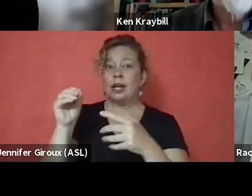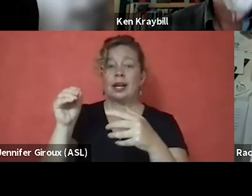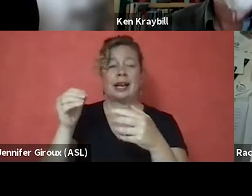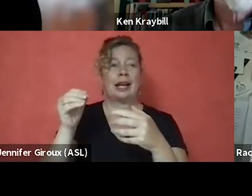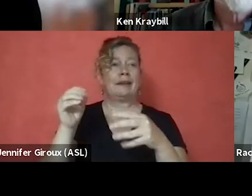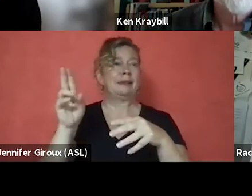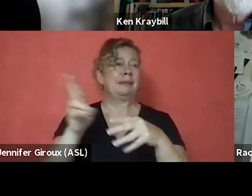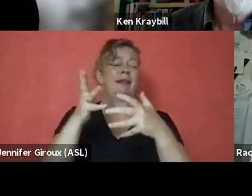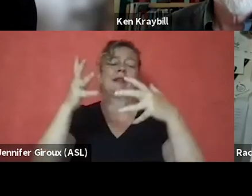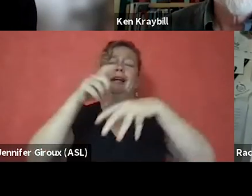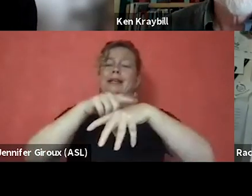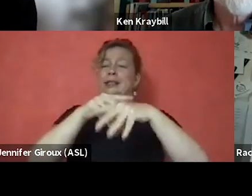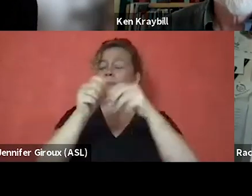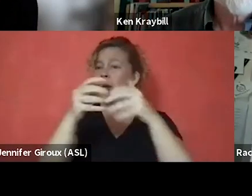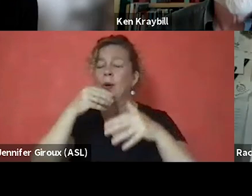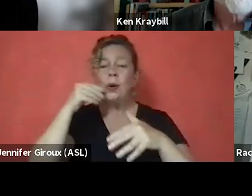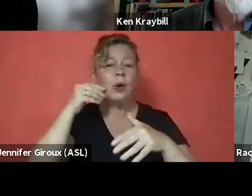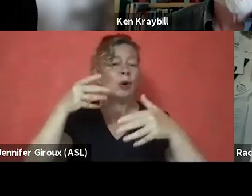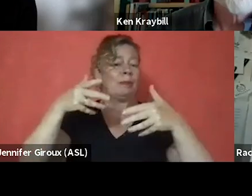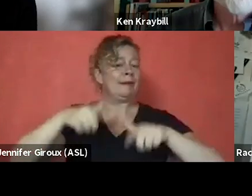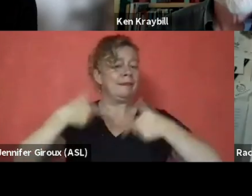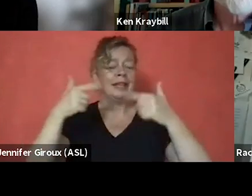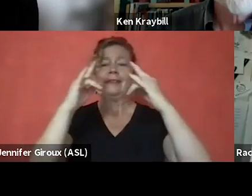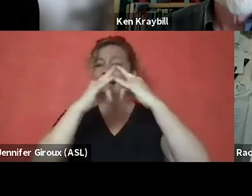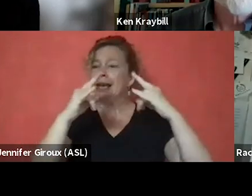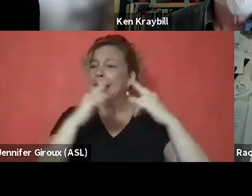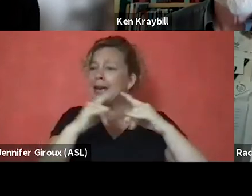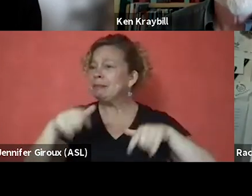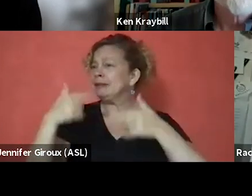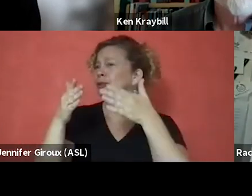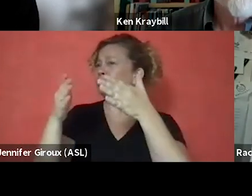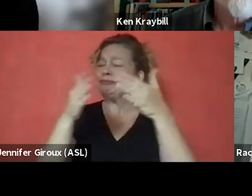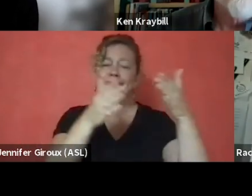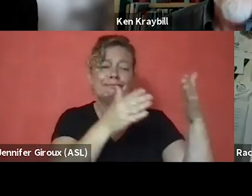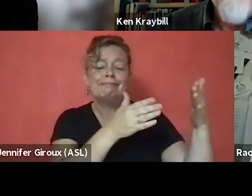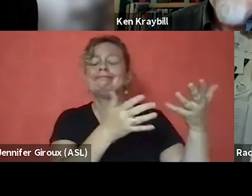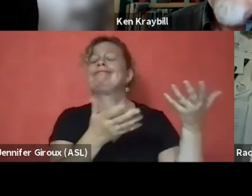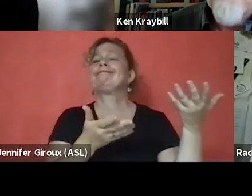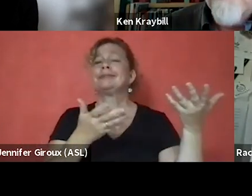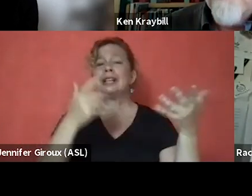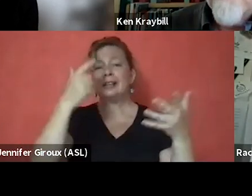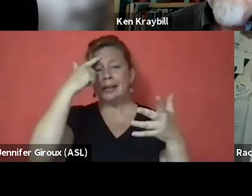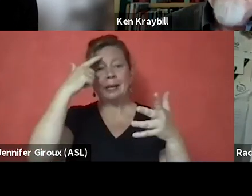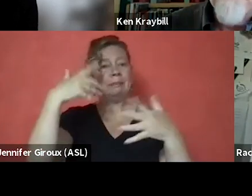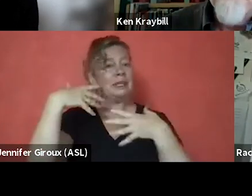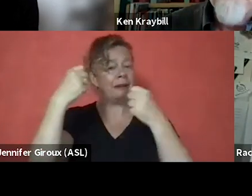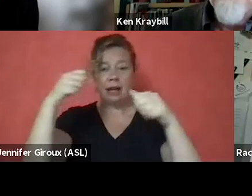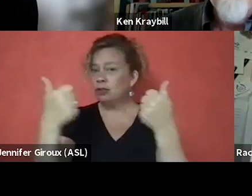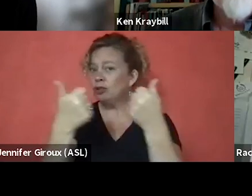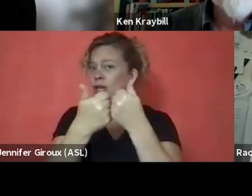I've lived in a few camps and just existed on the street. And I also have some mental health challenges that I use medication for.